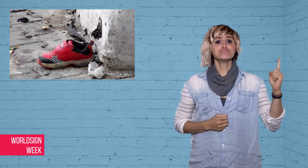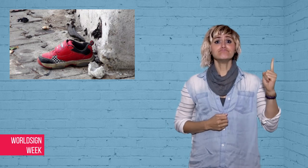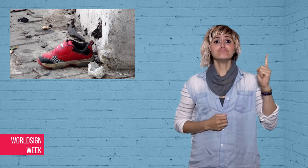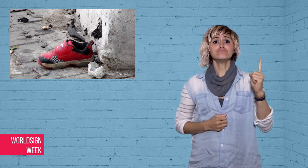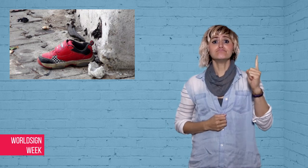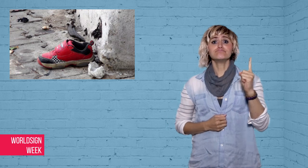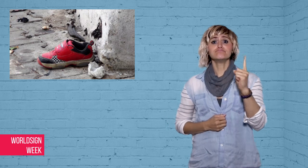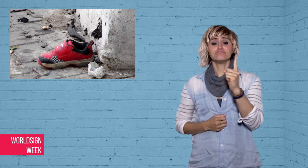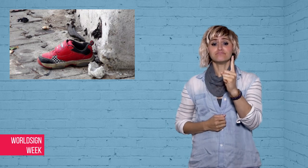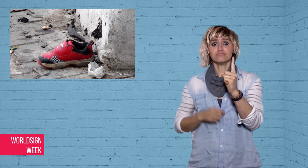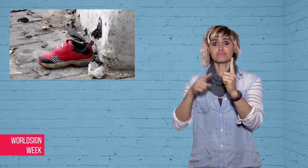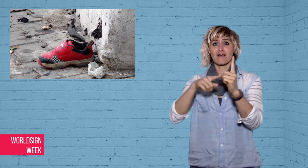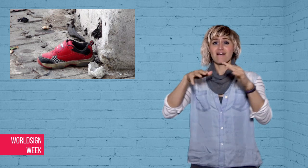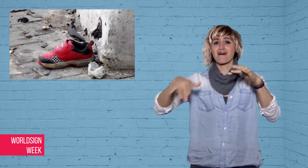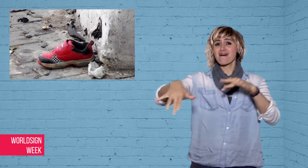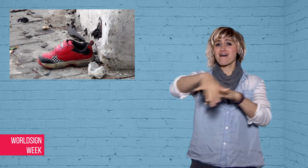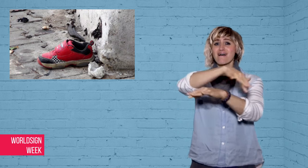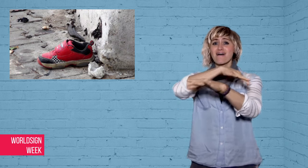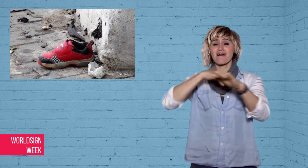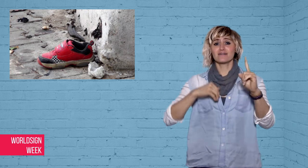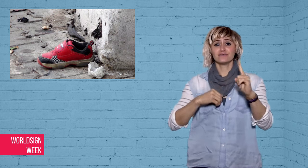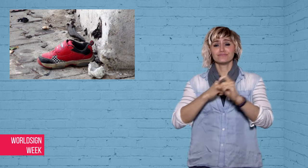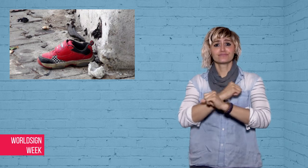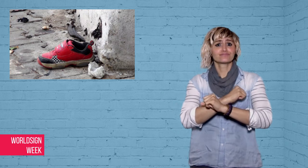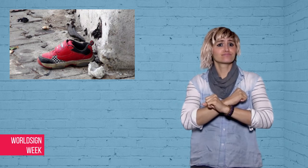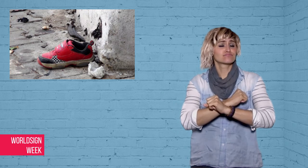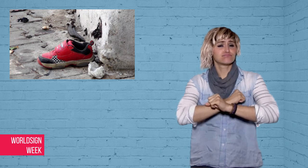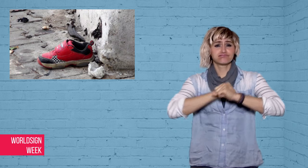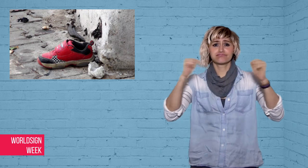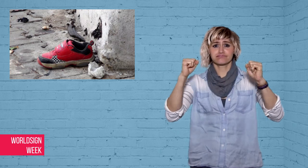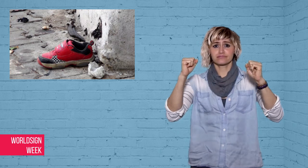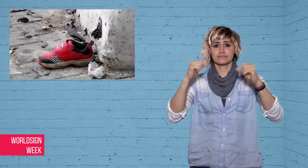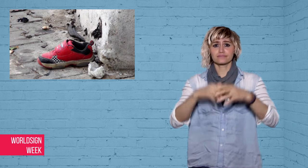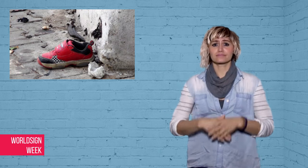the party and exploded.